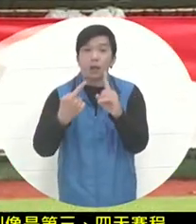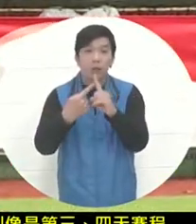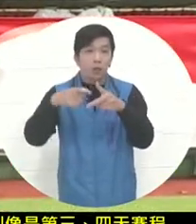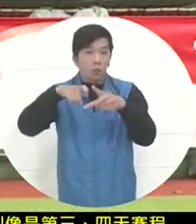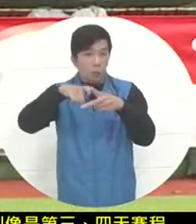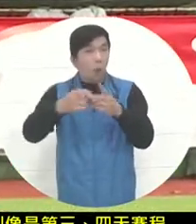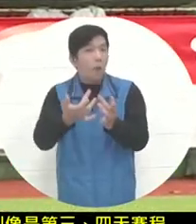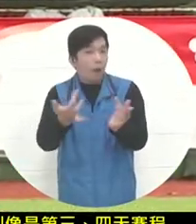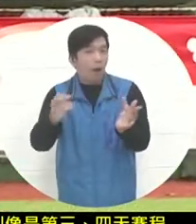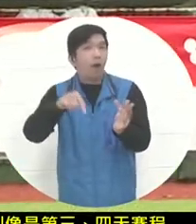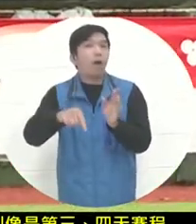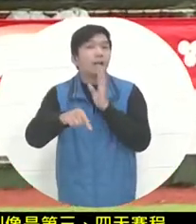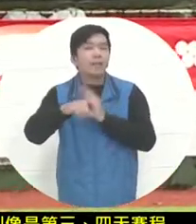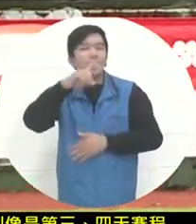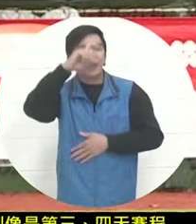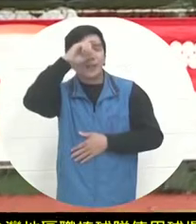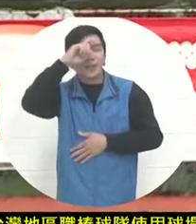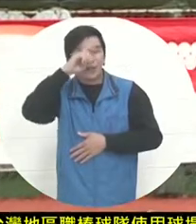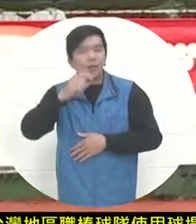experience and enjoy the venue.